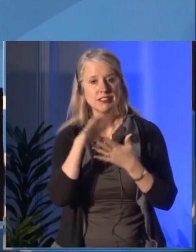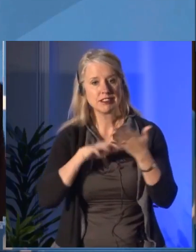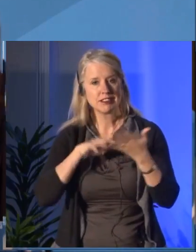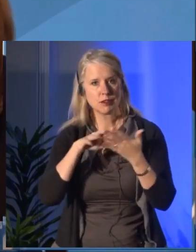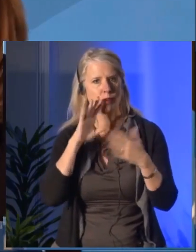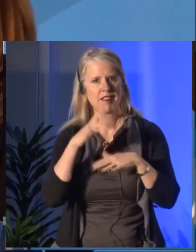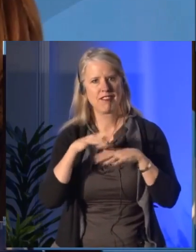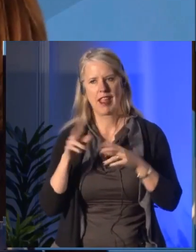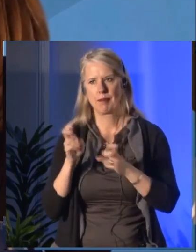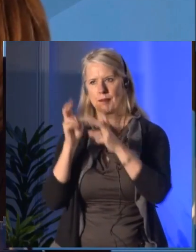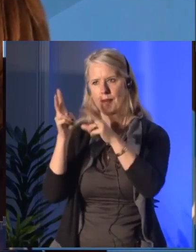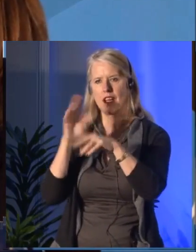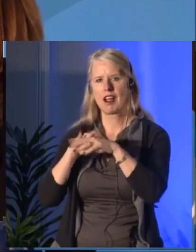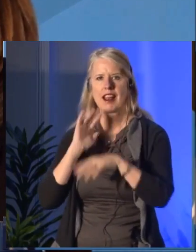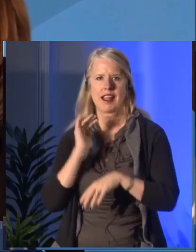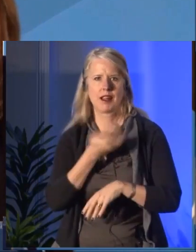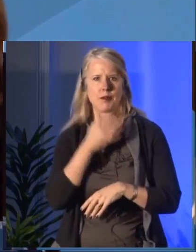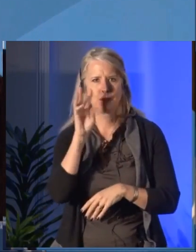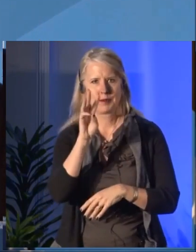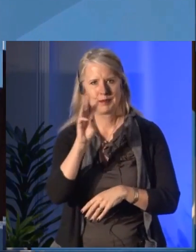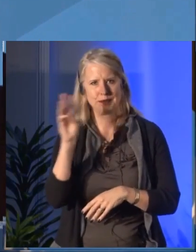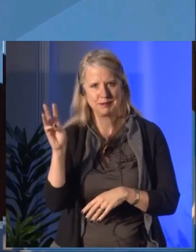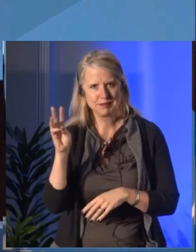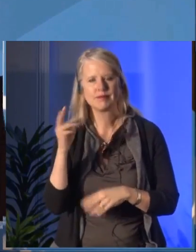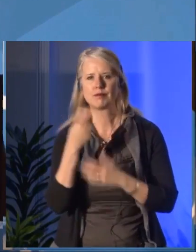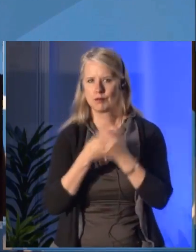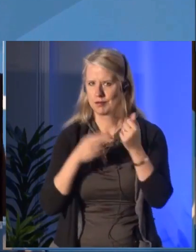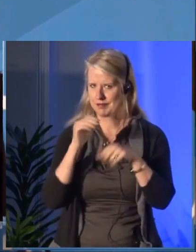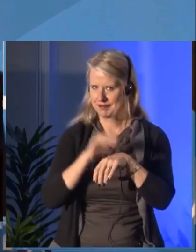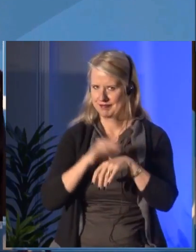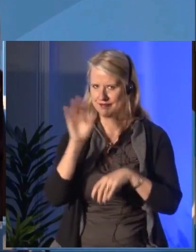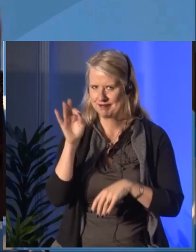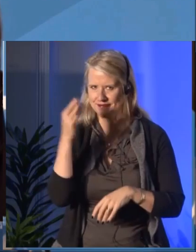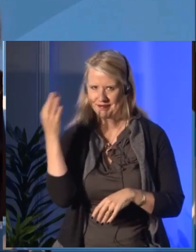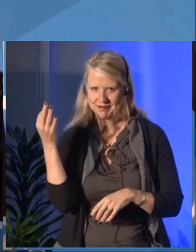For the first time we're offering ASL and ALS --